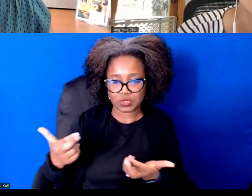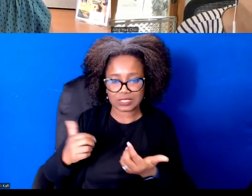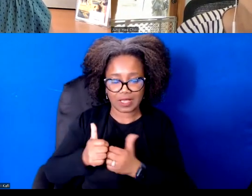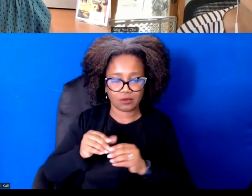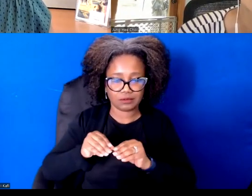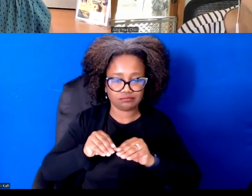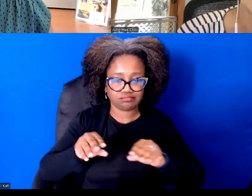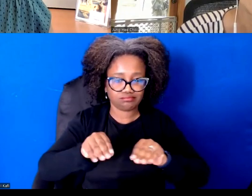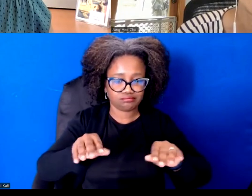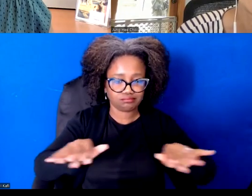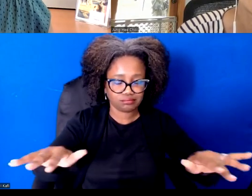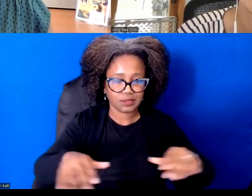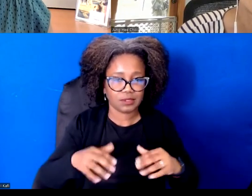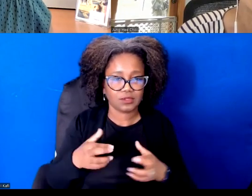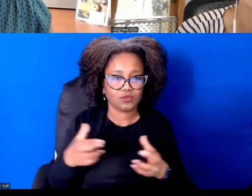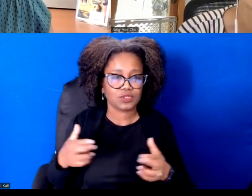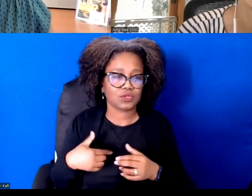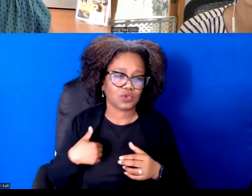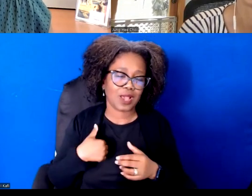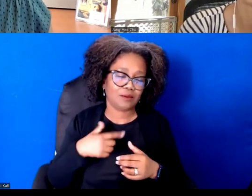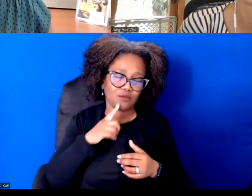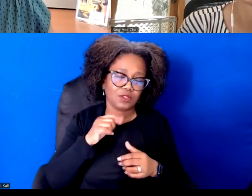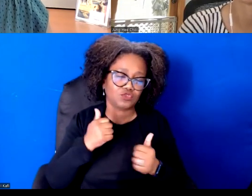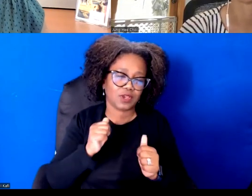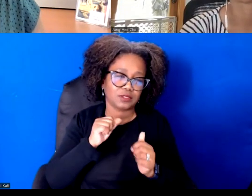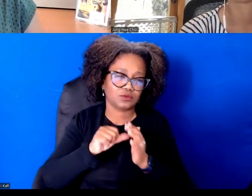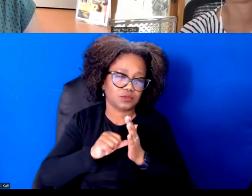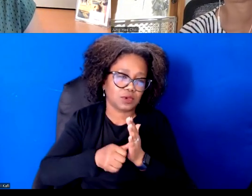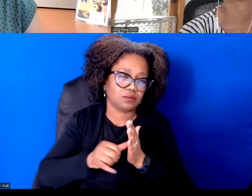how do we actually double down in this moment? Thank you so much.